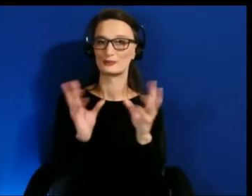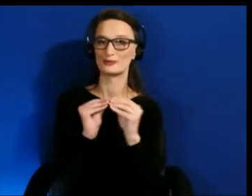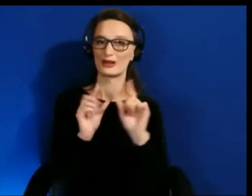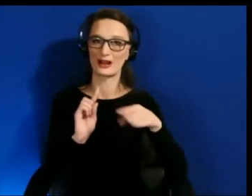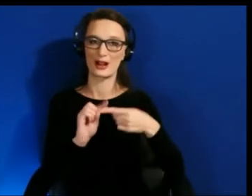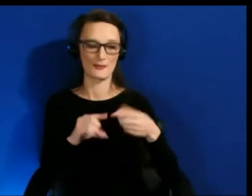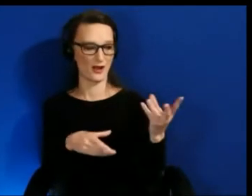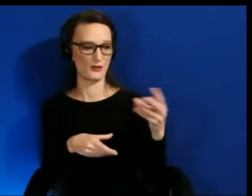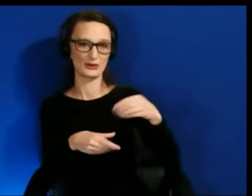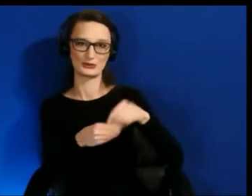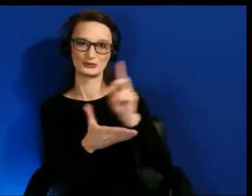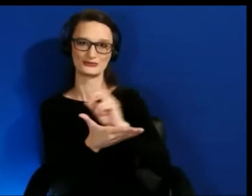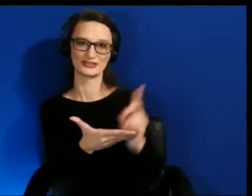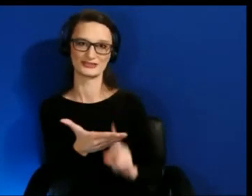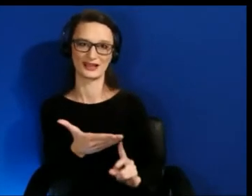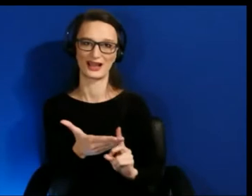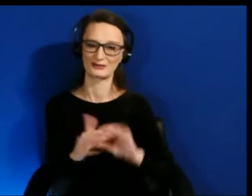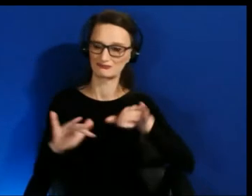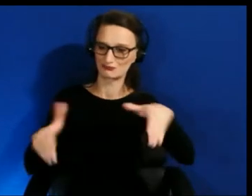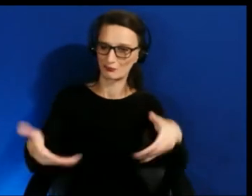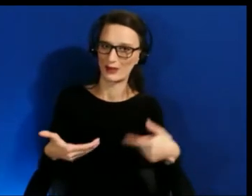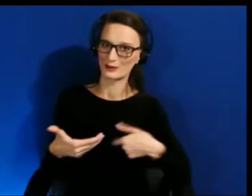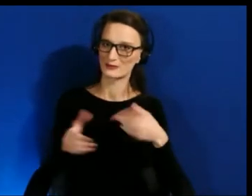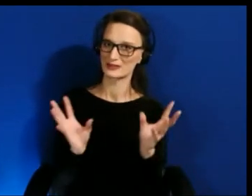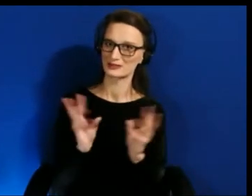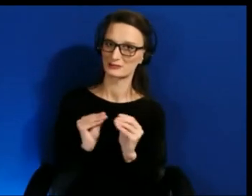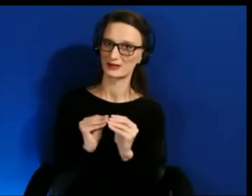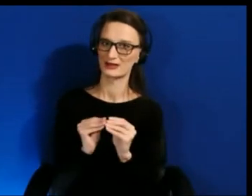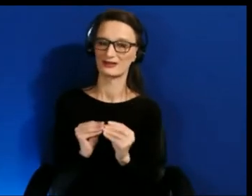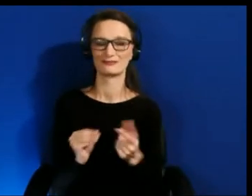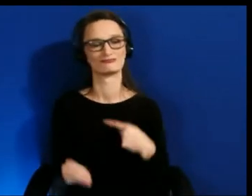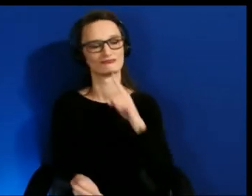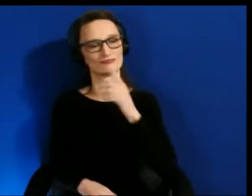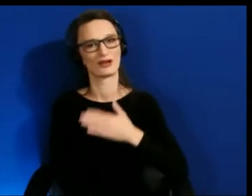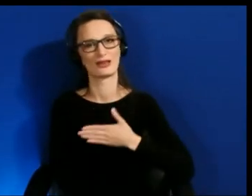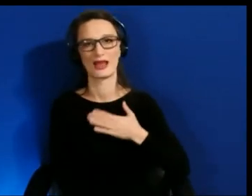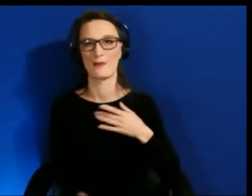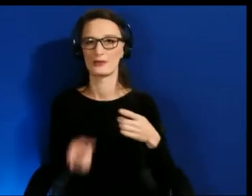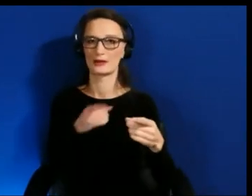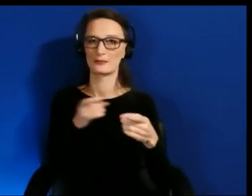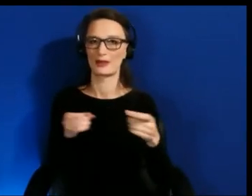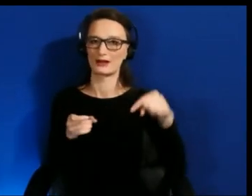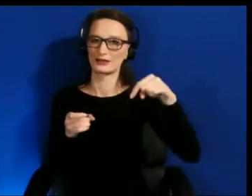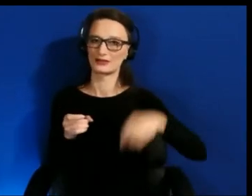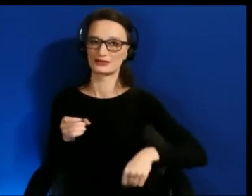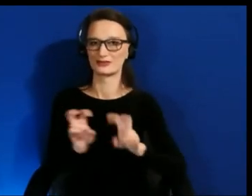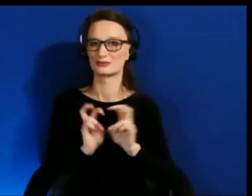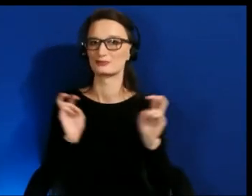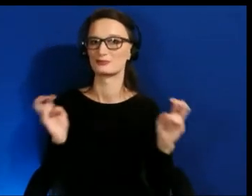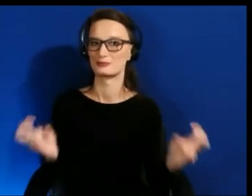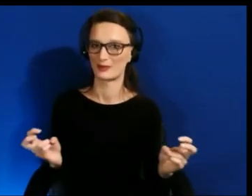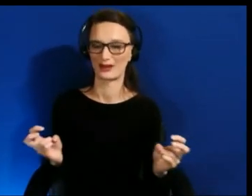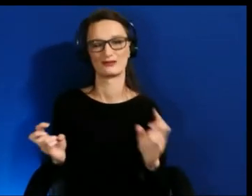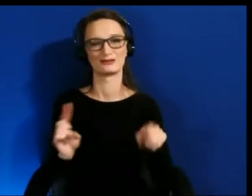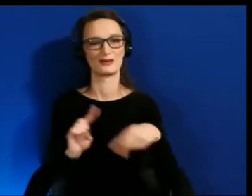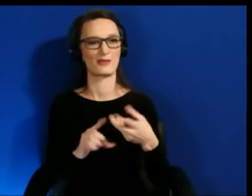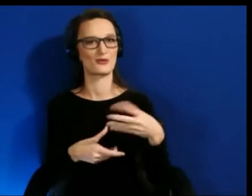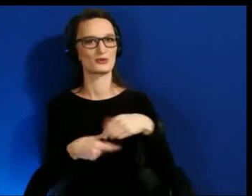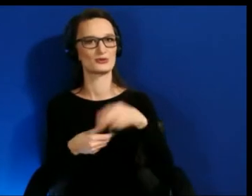Welcome to the session. I'm really delighted to moderate this exciting panel of inclusive designers who are designing for